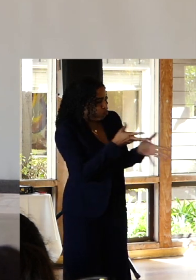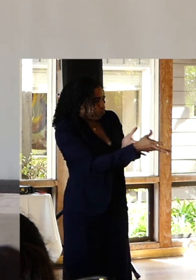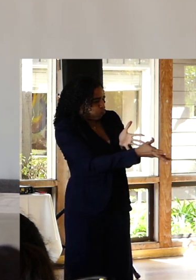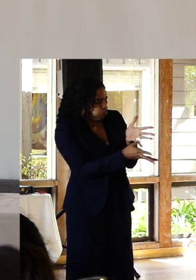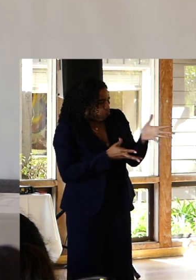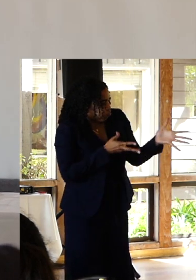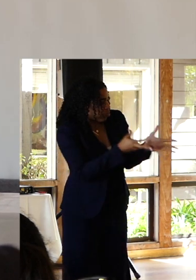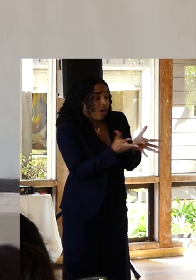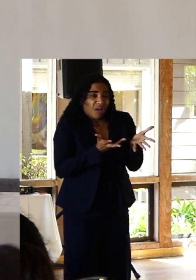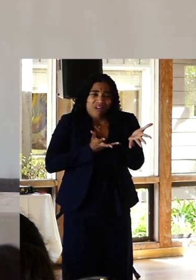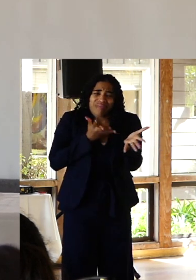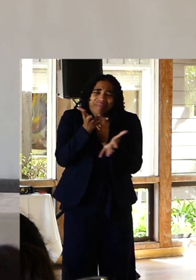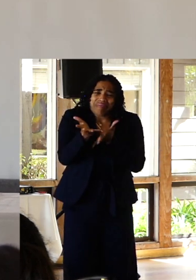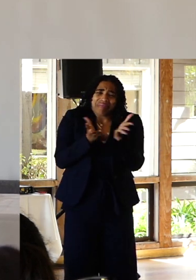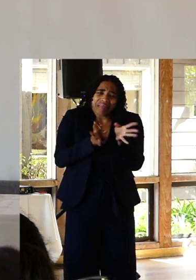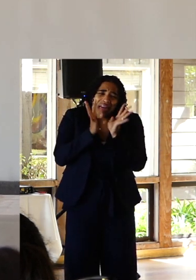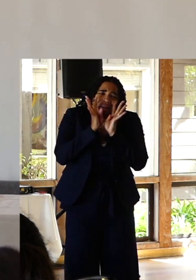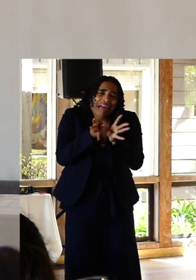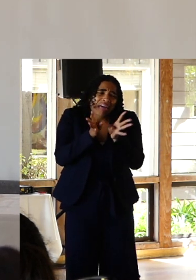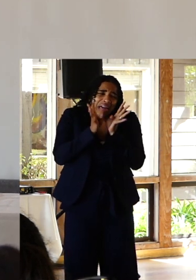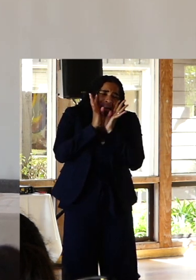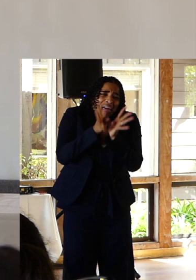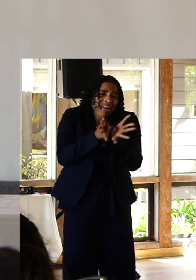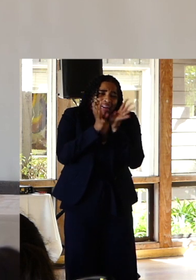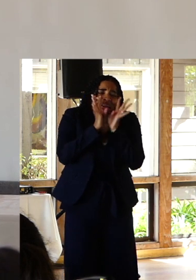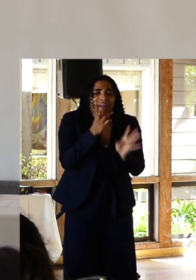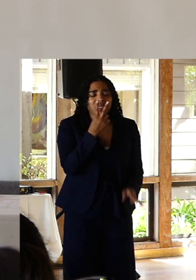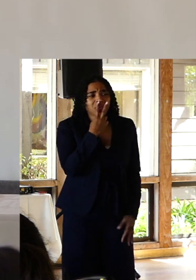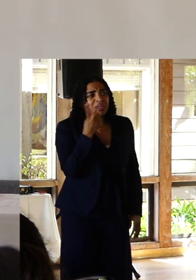a probably forbidden cigarette break. And he told me